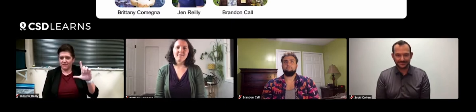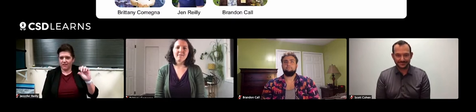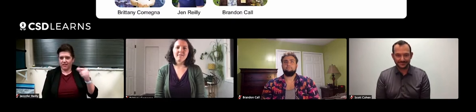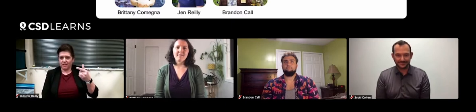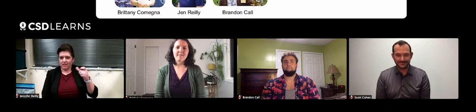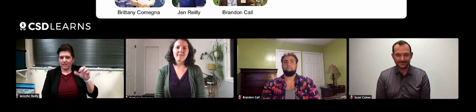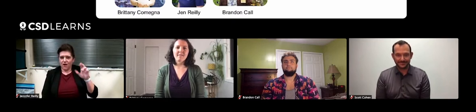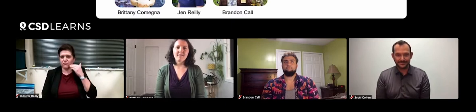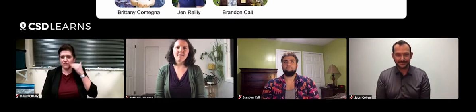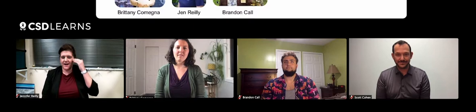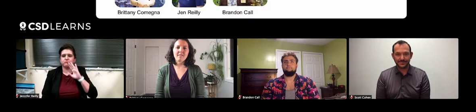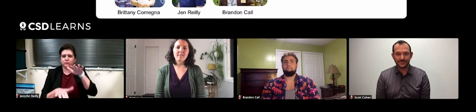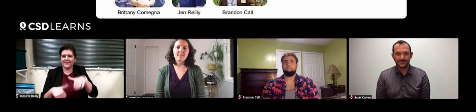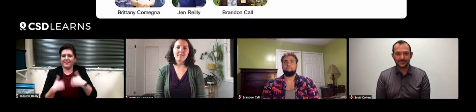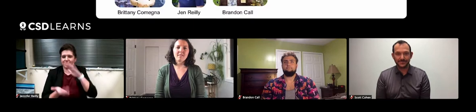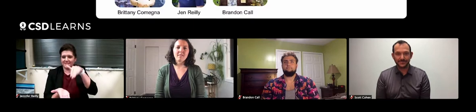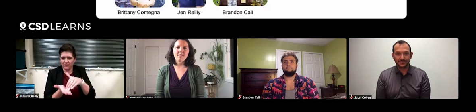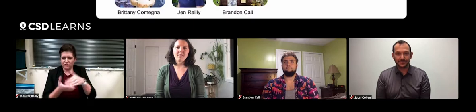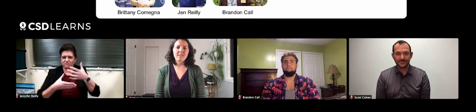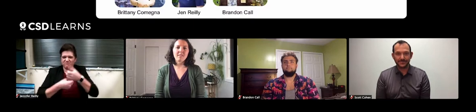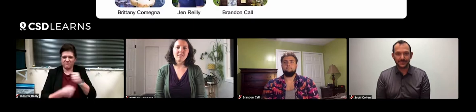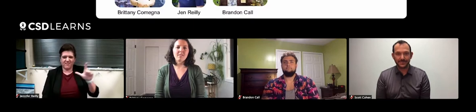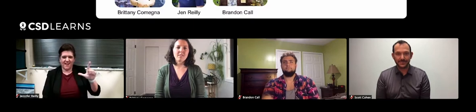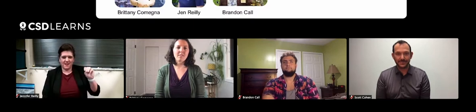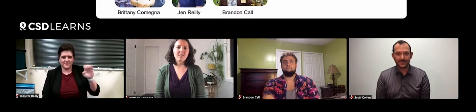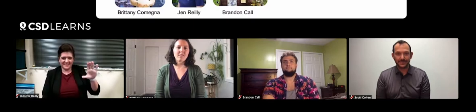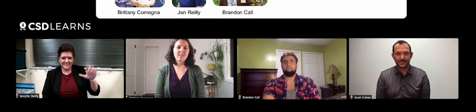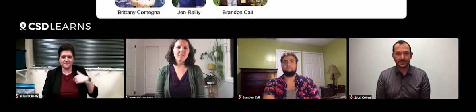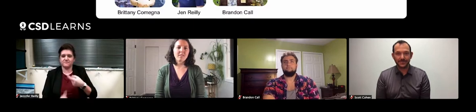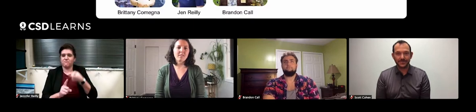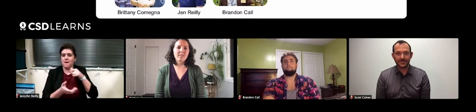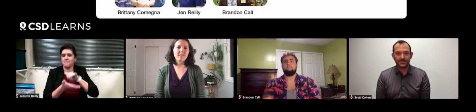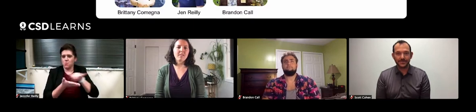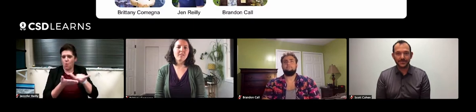here at Loggerhead Marinelife Center. The abbreviation is LMC. I'm originally from New York